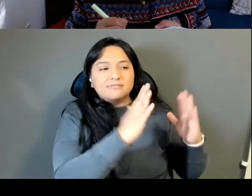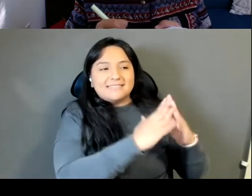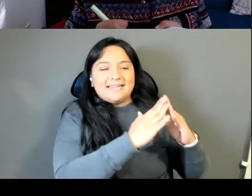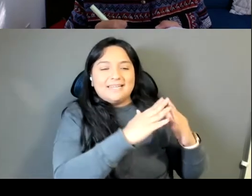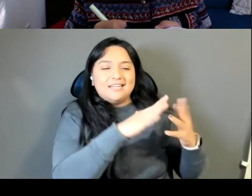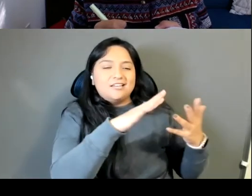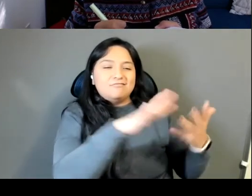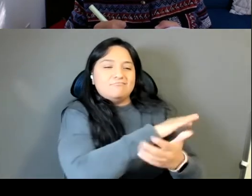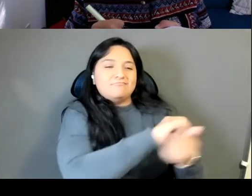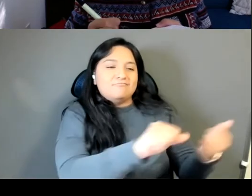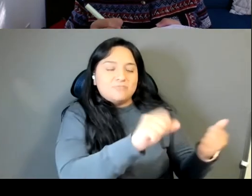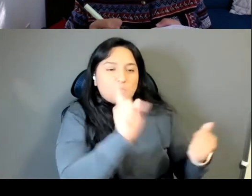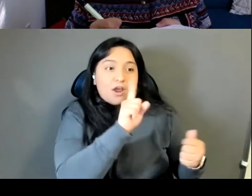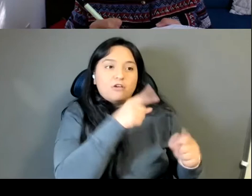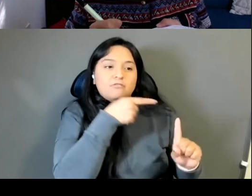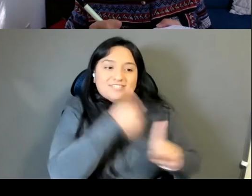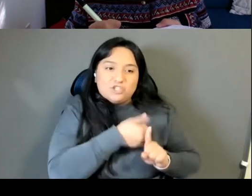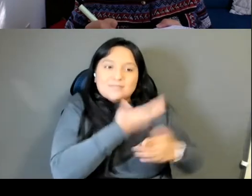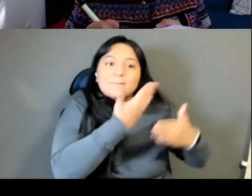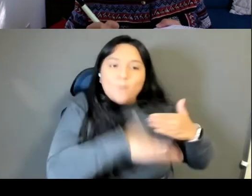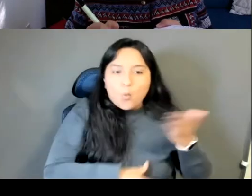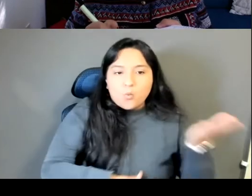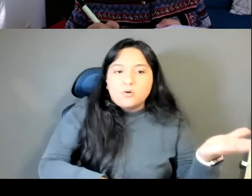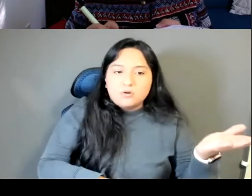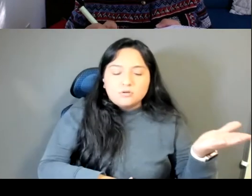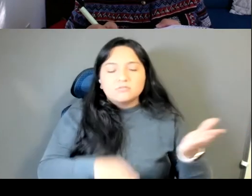So that's the like narrative arc of the end of peril.